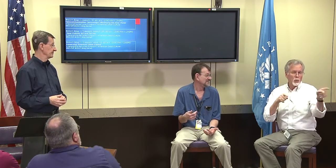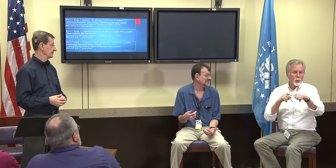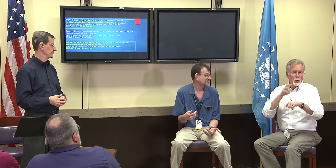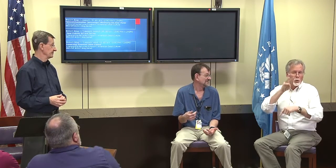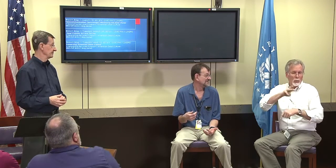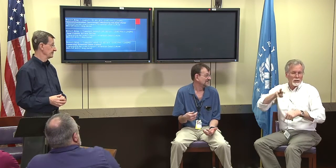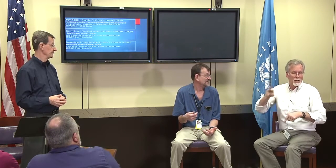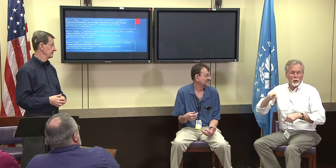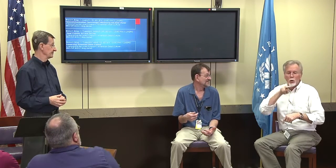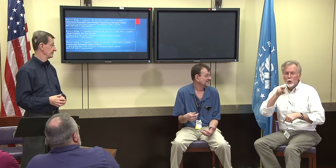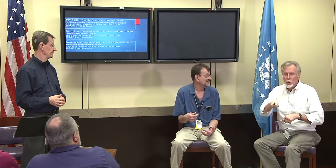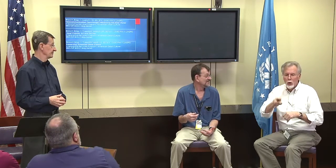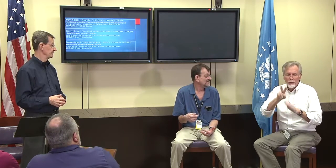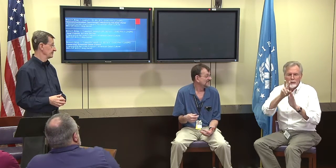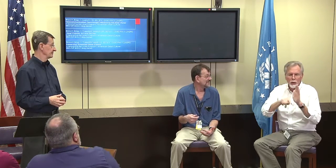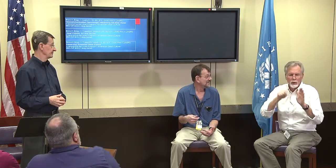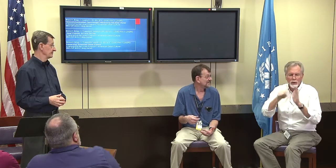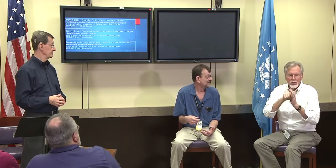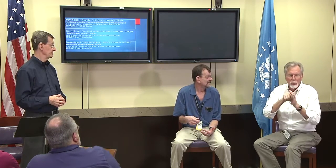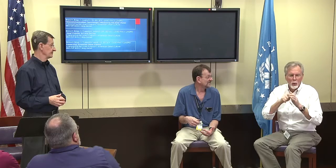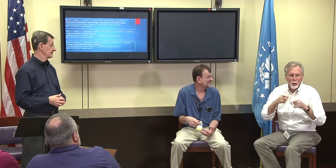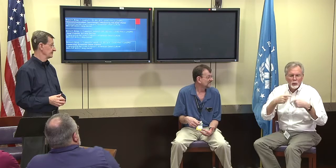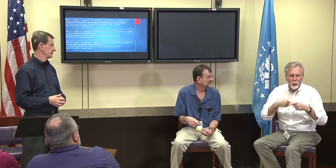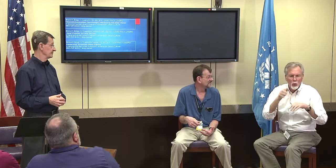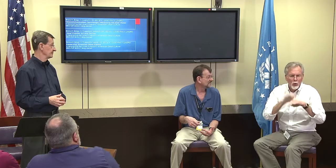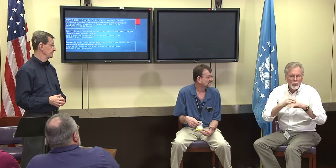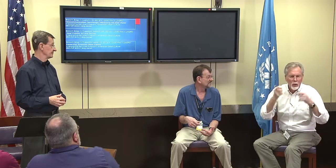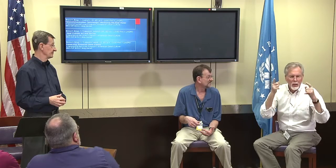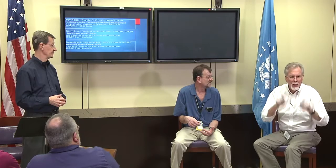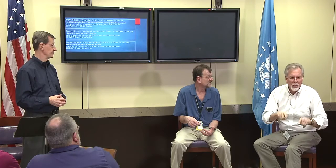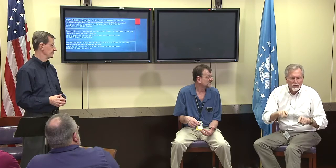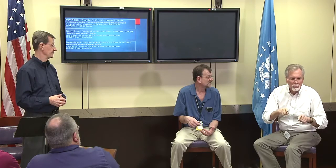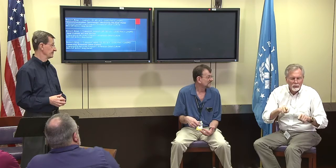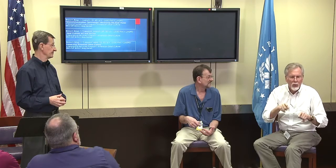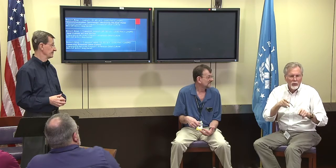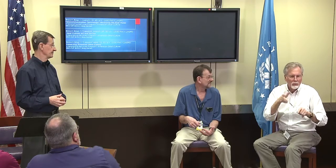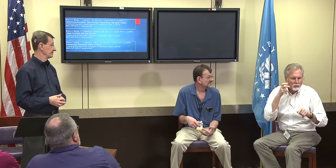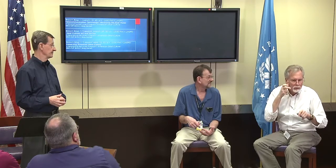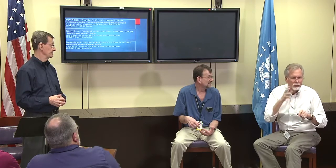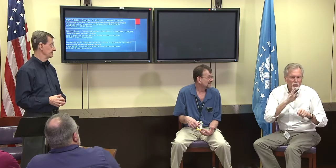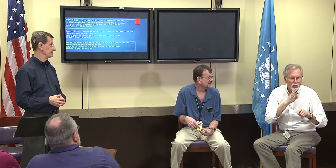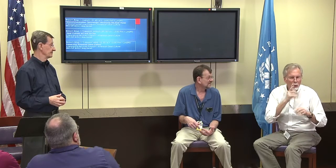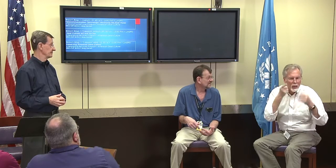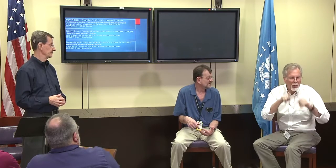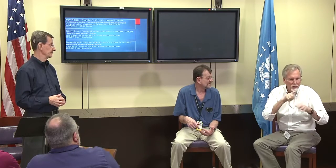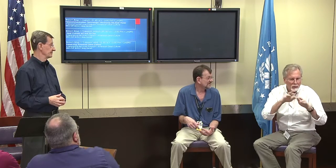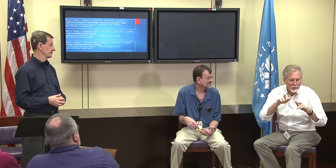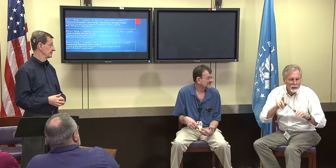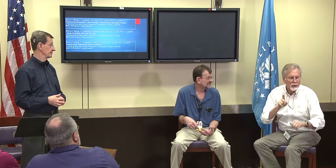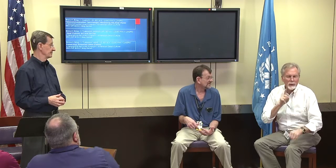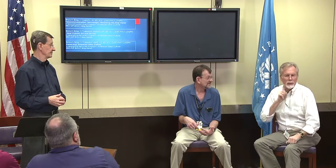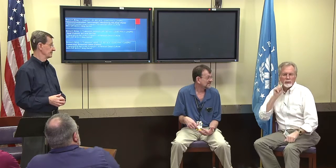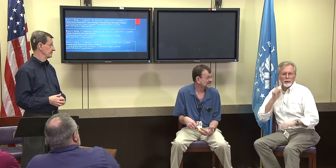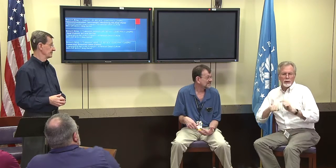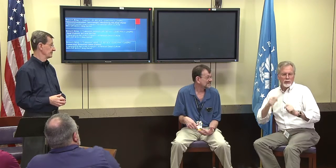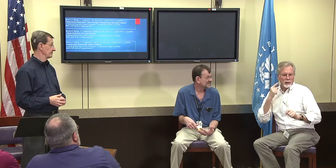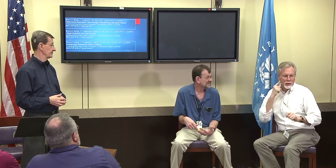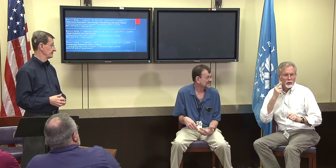but I've looked on some websites and videotapes things that are going on, things that are happening.